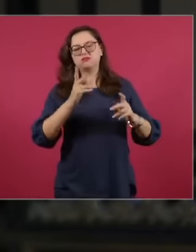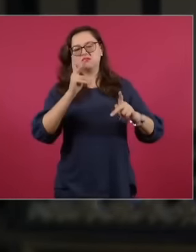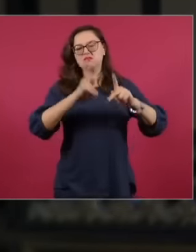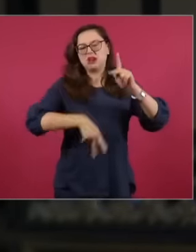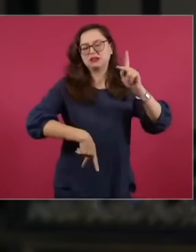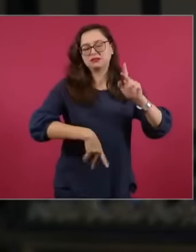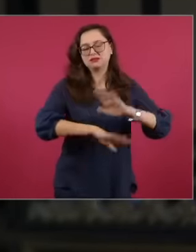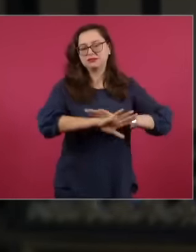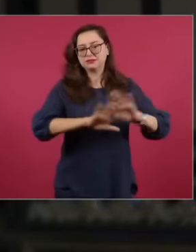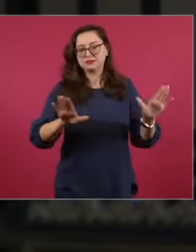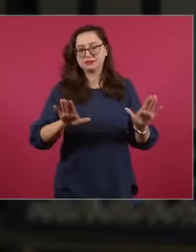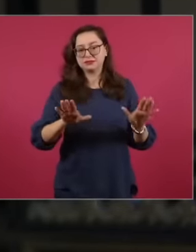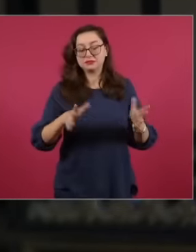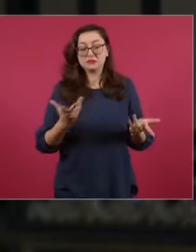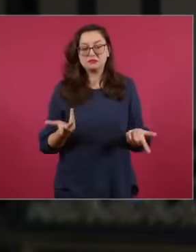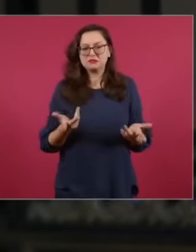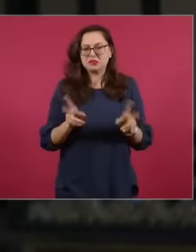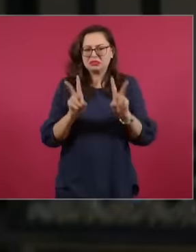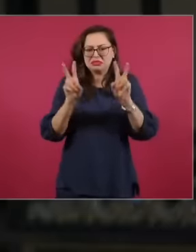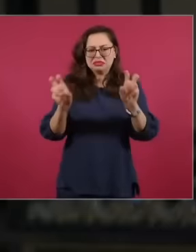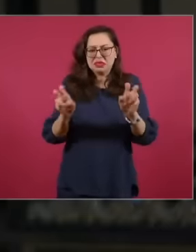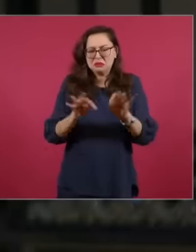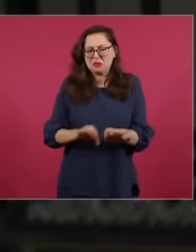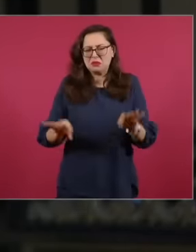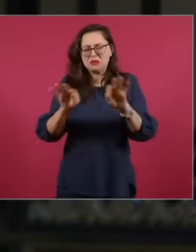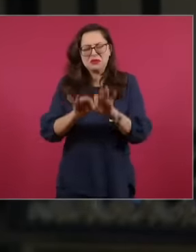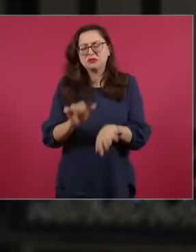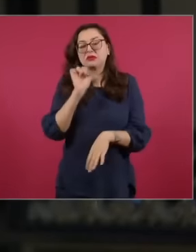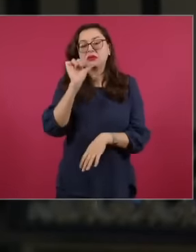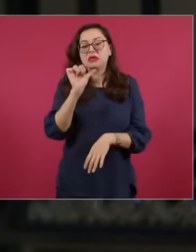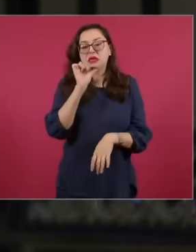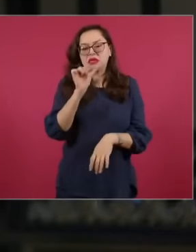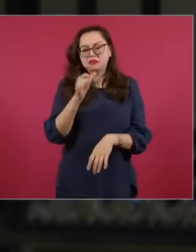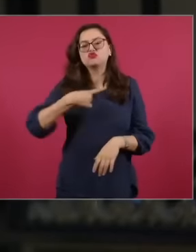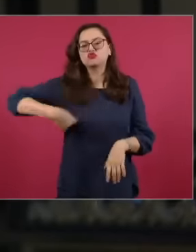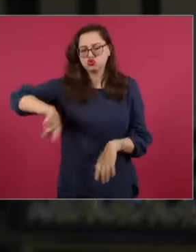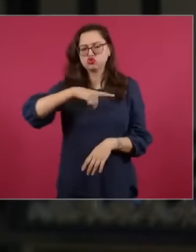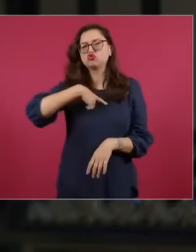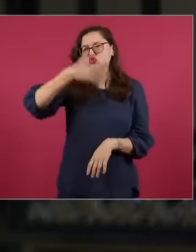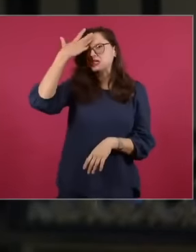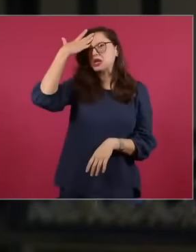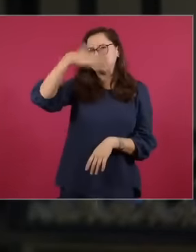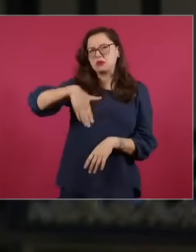doing what they wanted in Mexico, violating our sovereignty, even though they were